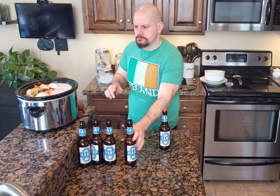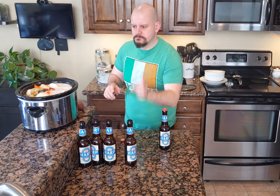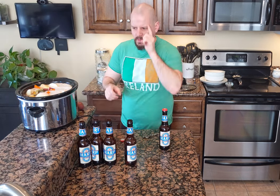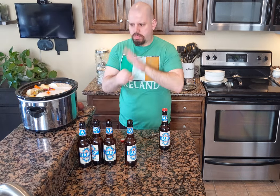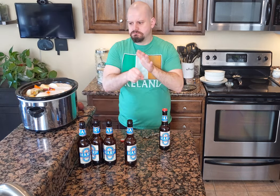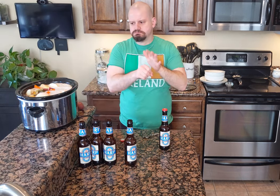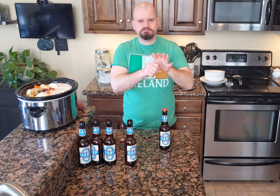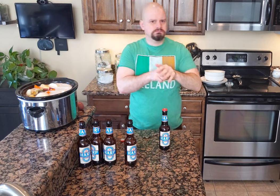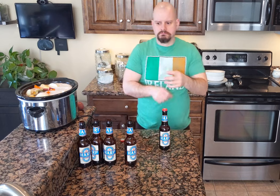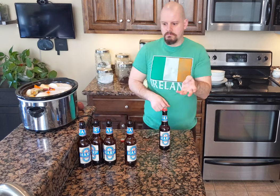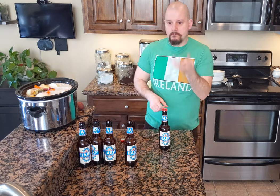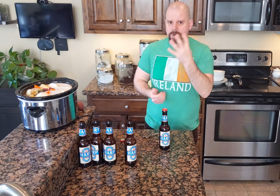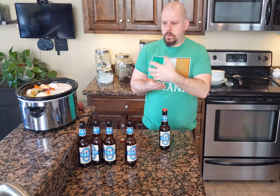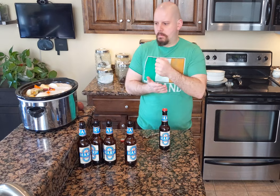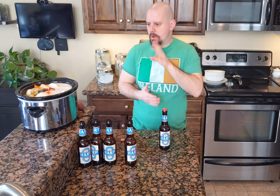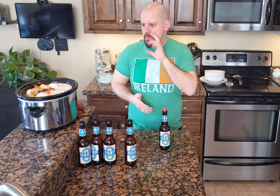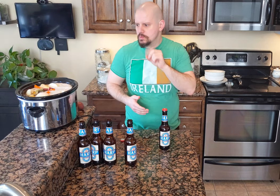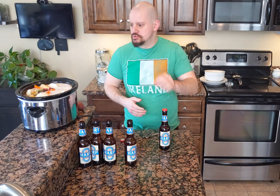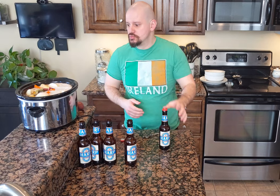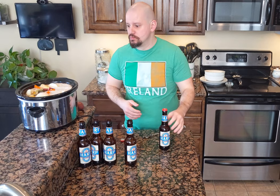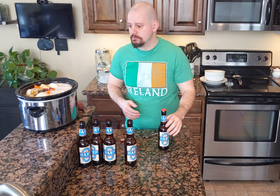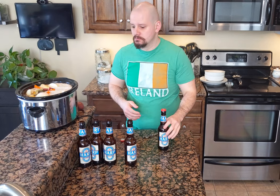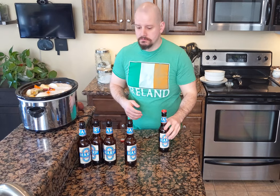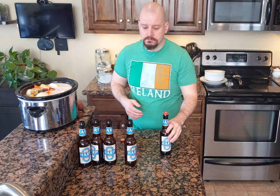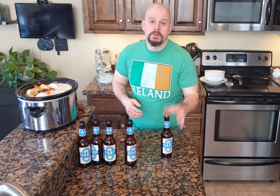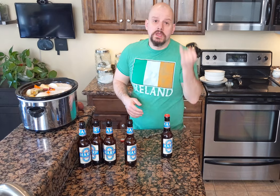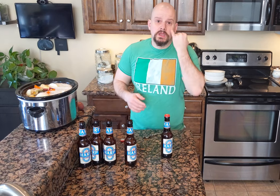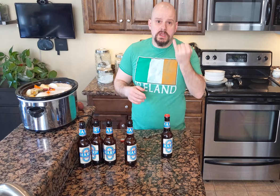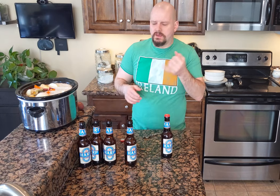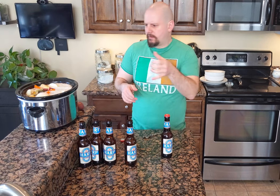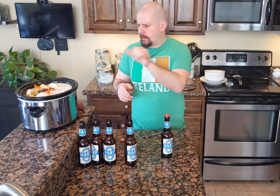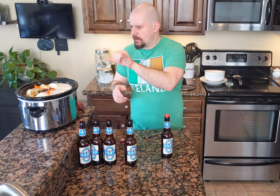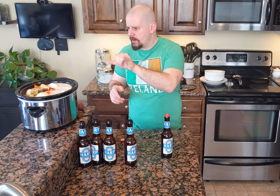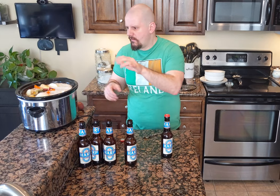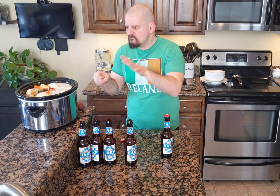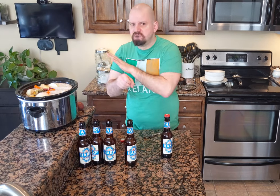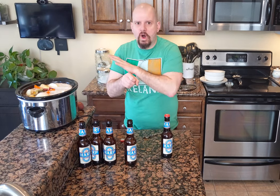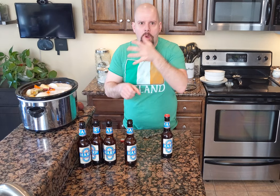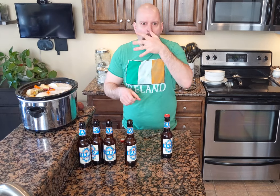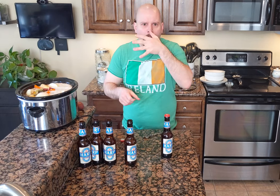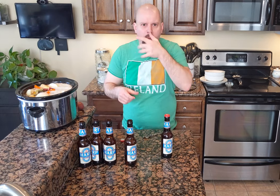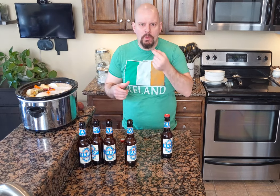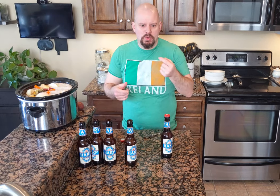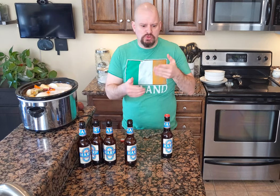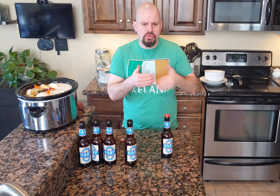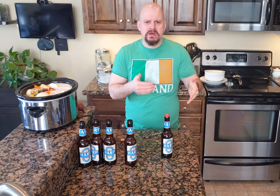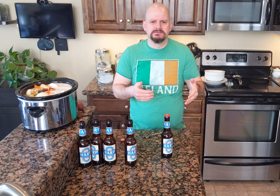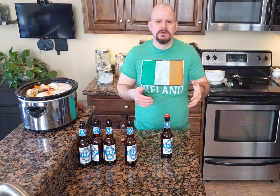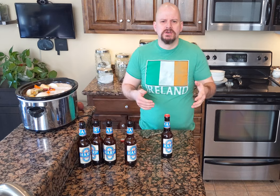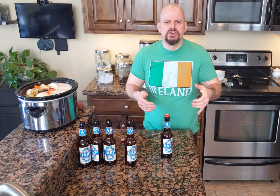I think that's enough. Four bottles will do. If it's full and you don't know what to do the rest of the beer.